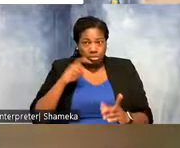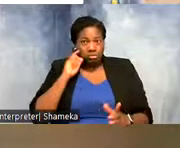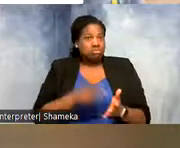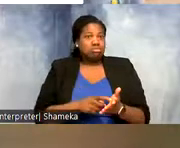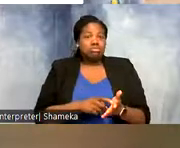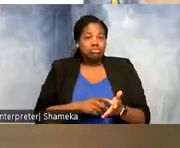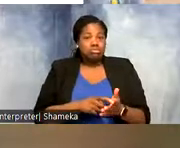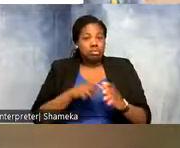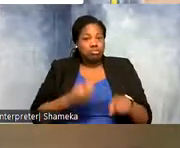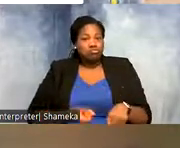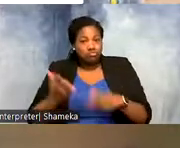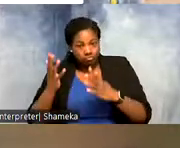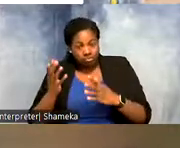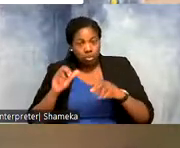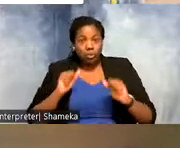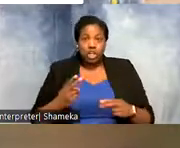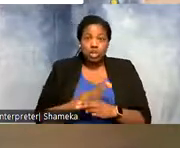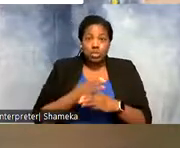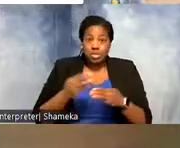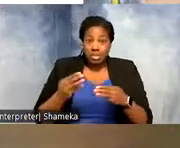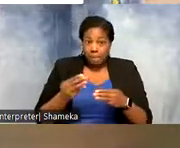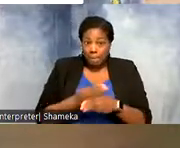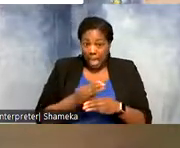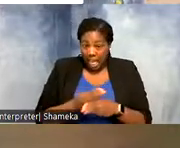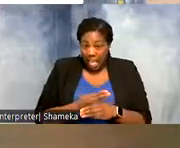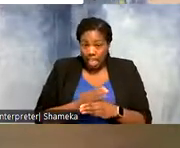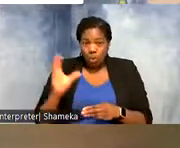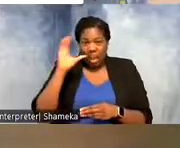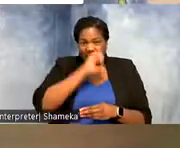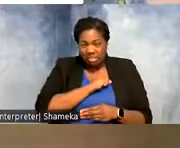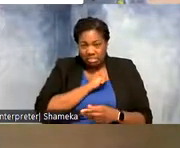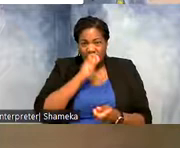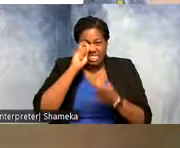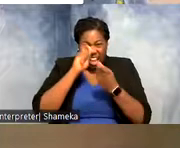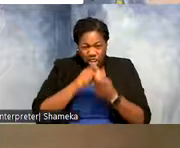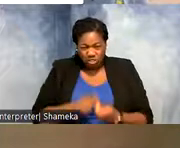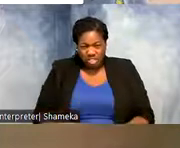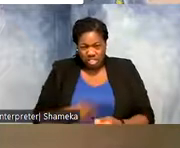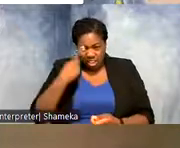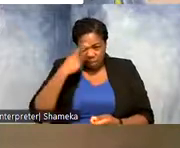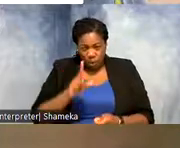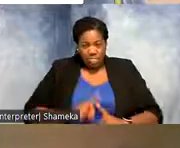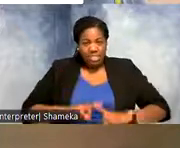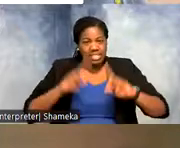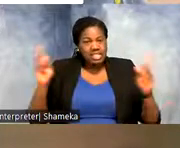we can also use math to estimate the accuracy of these different locations because not